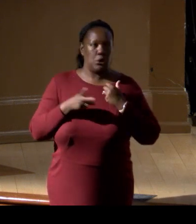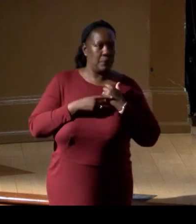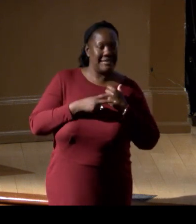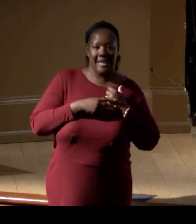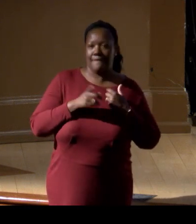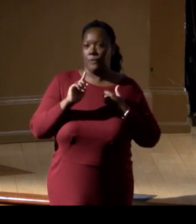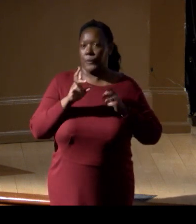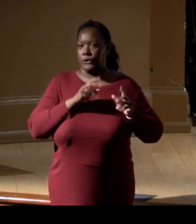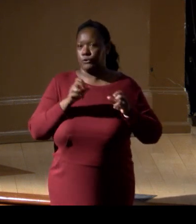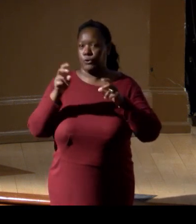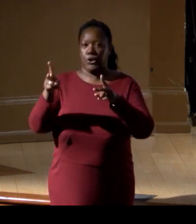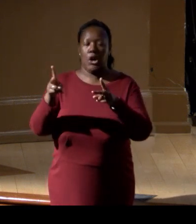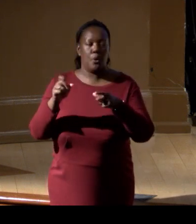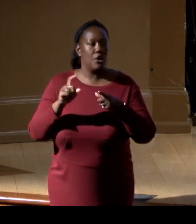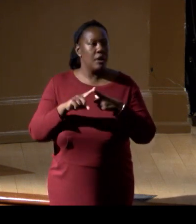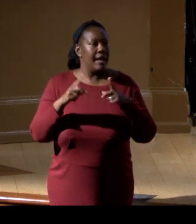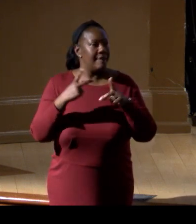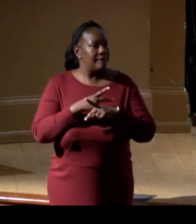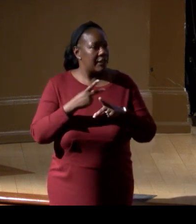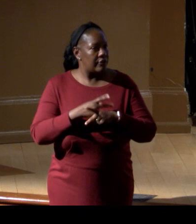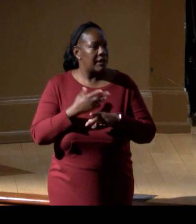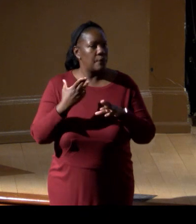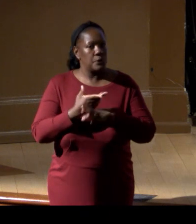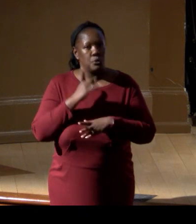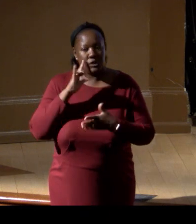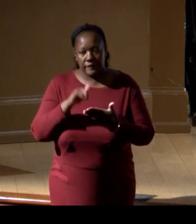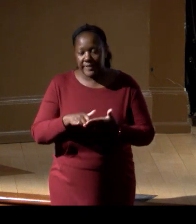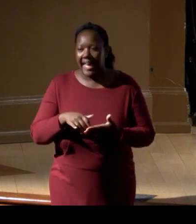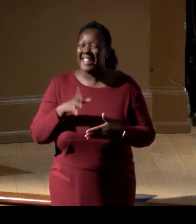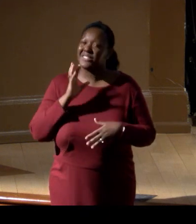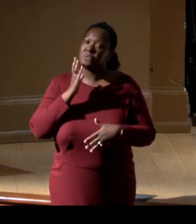in figuring out how to do some of that and tackling some of those challenges,